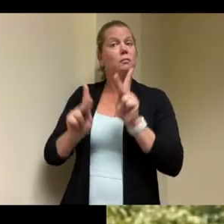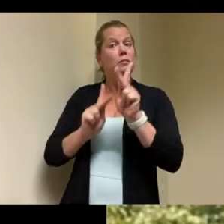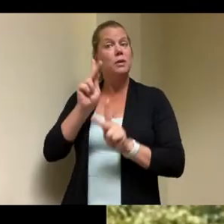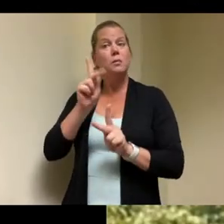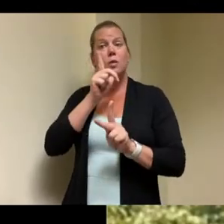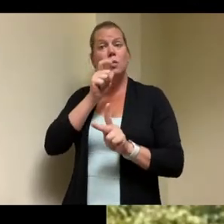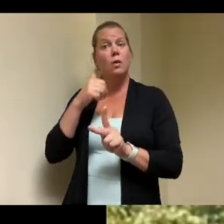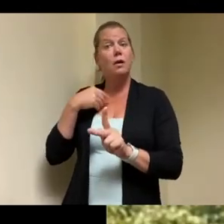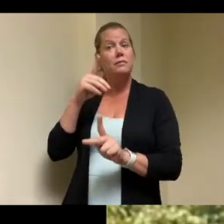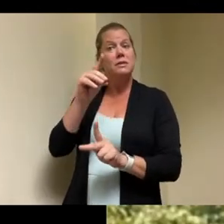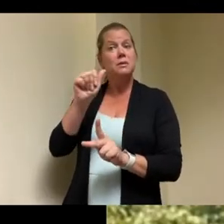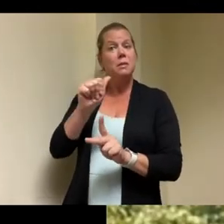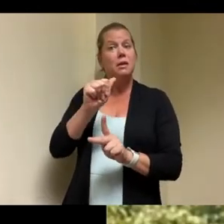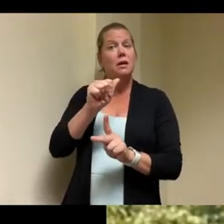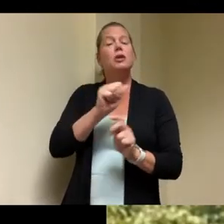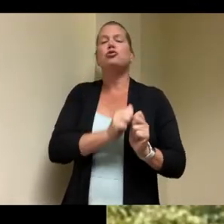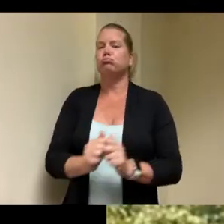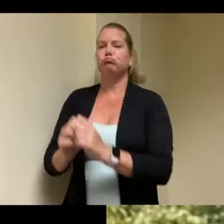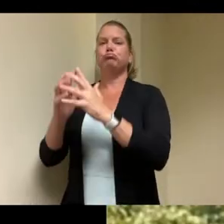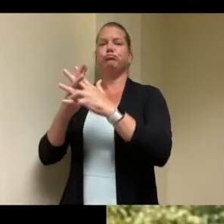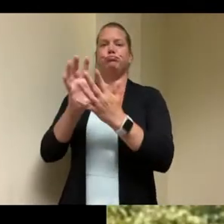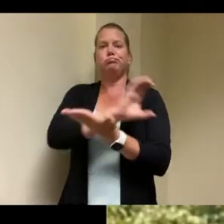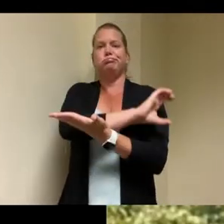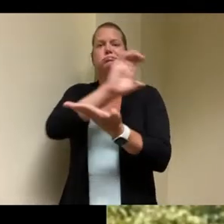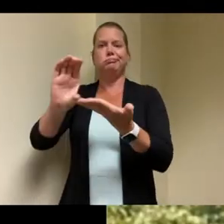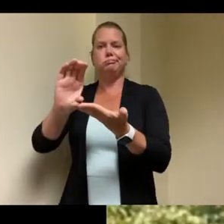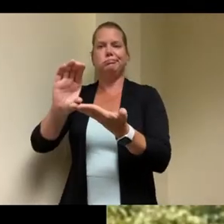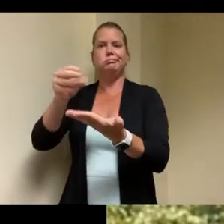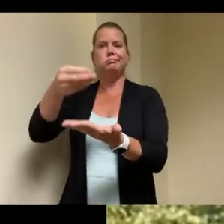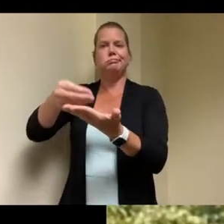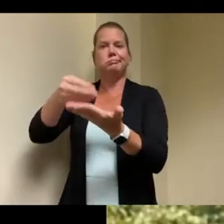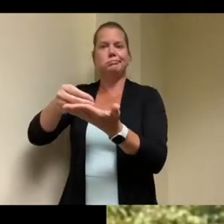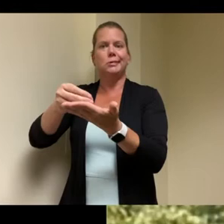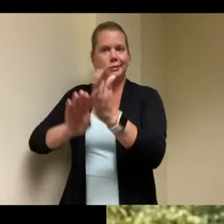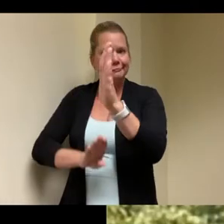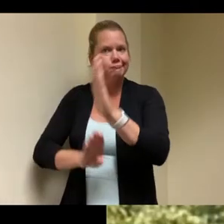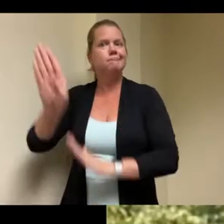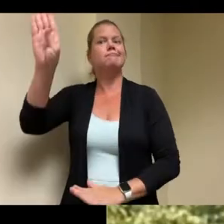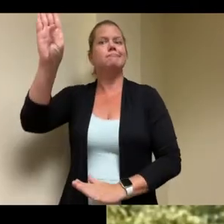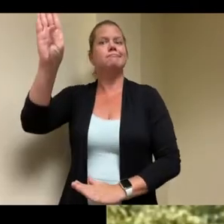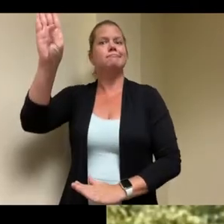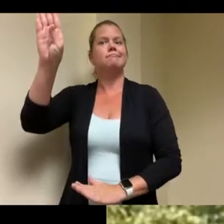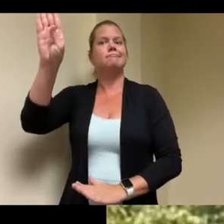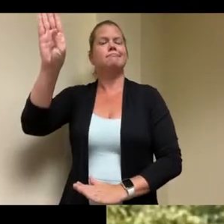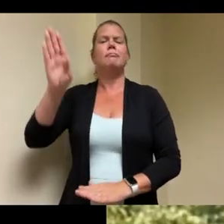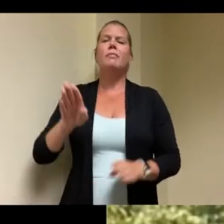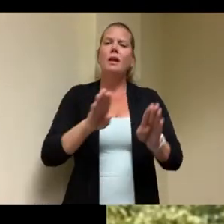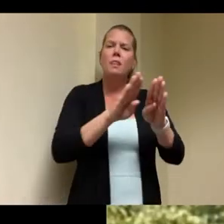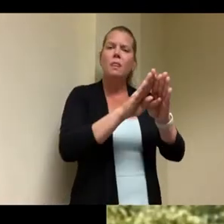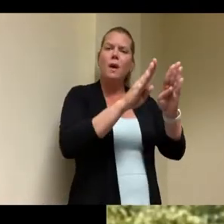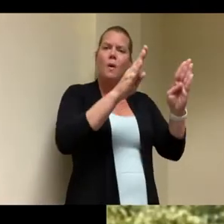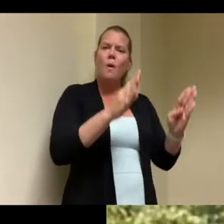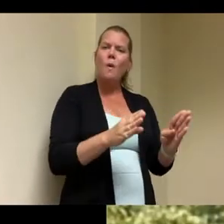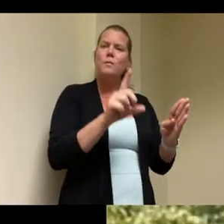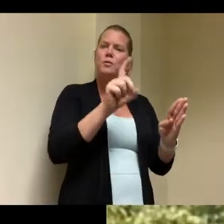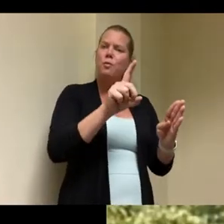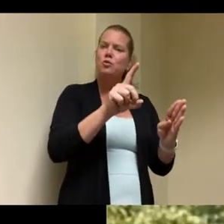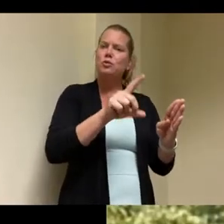that's how we want it to be that's how that's how work inc wants this to look it's supposed to feel that way it's not supposed to be institutional this is